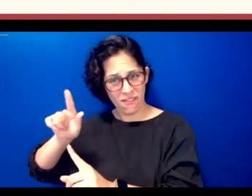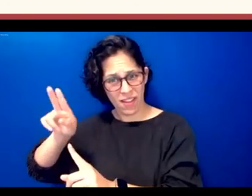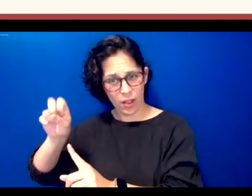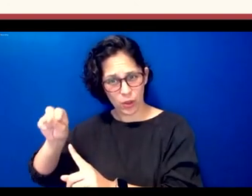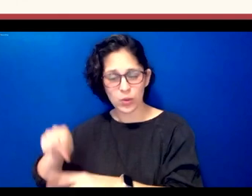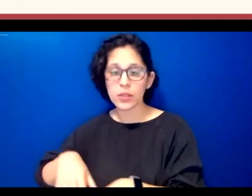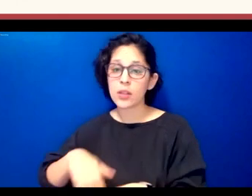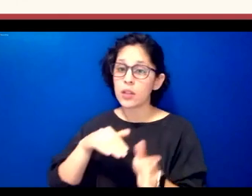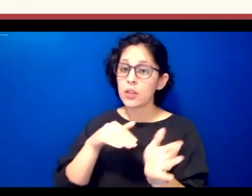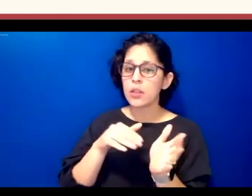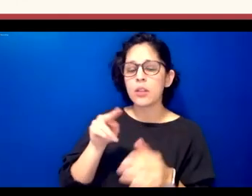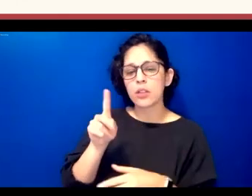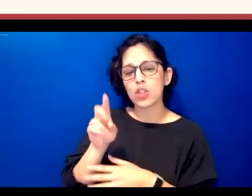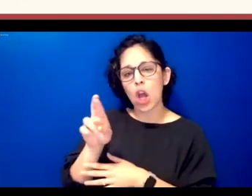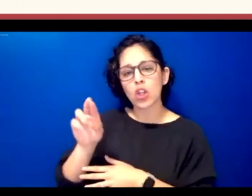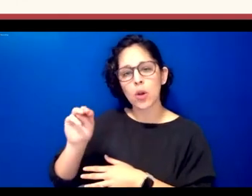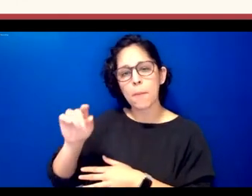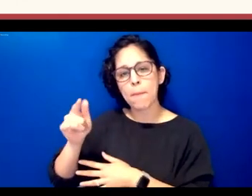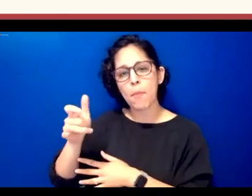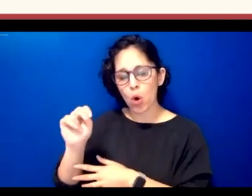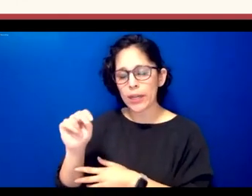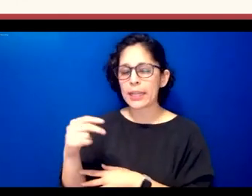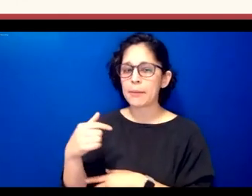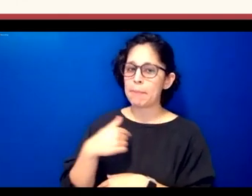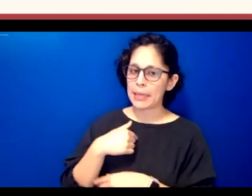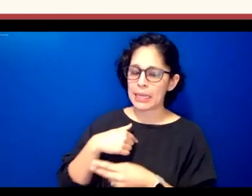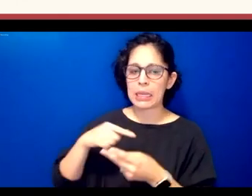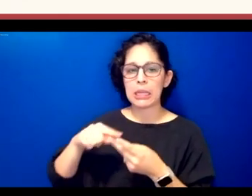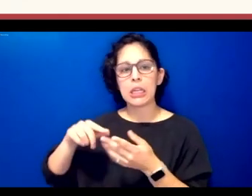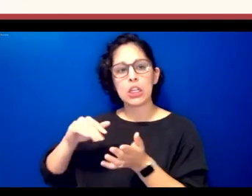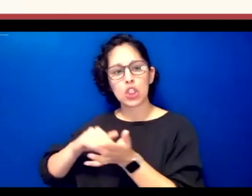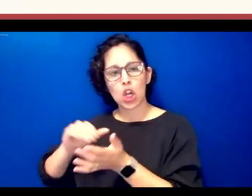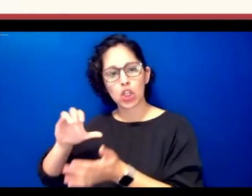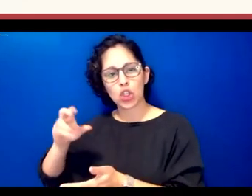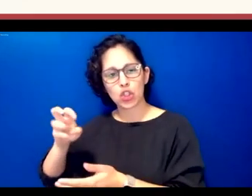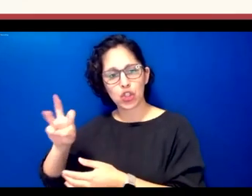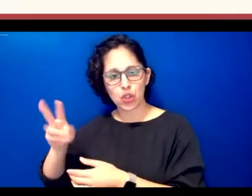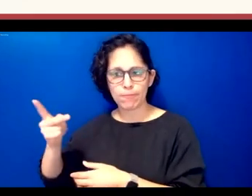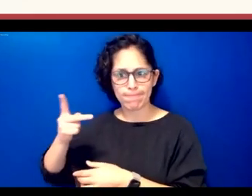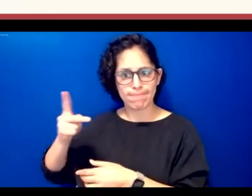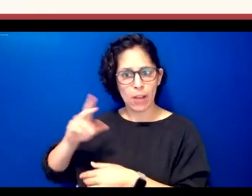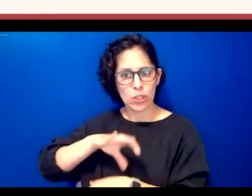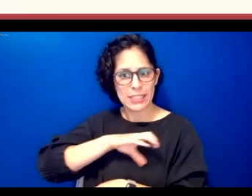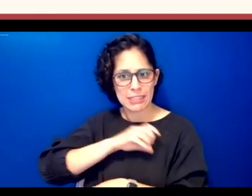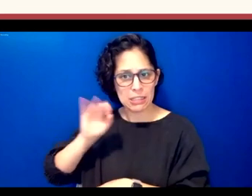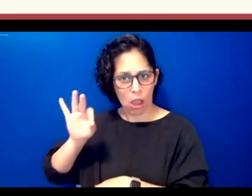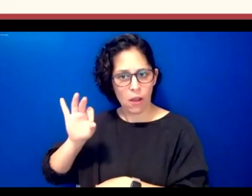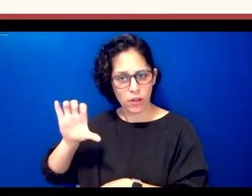mentioned both dr chu and i are citizens of the chickasaw nation and it was really critical